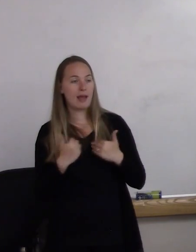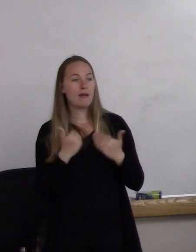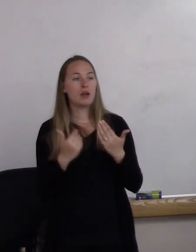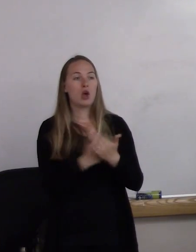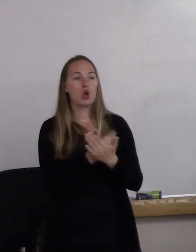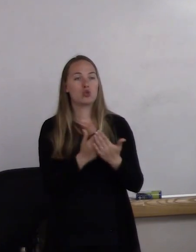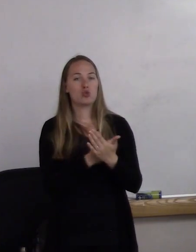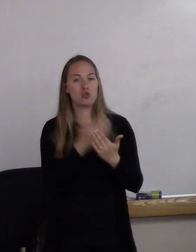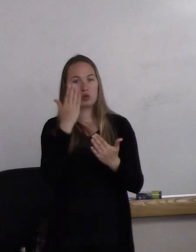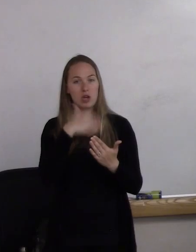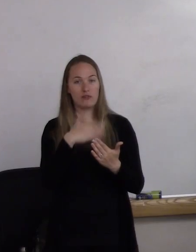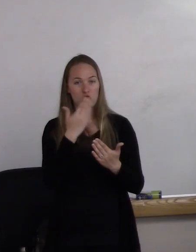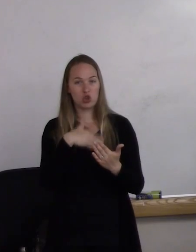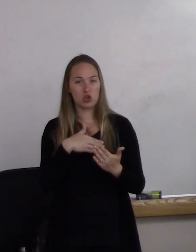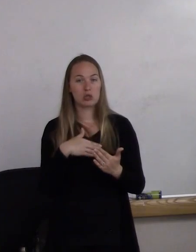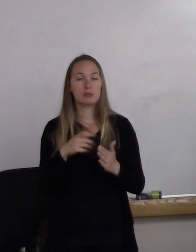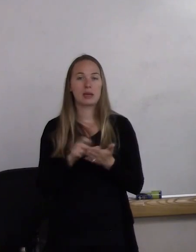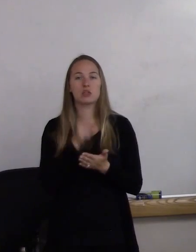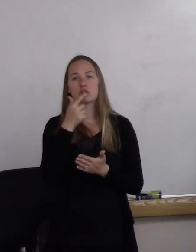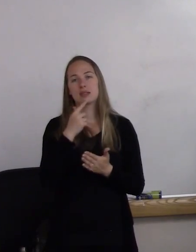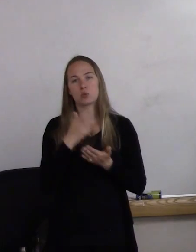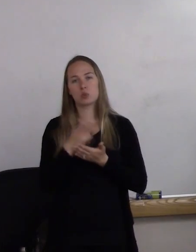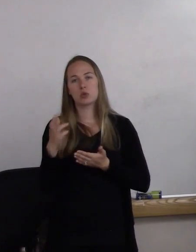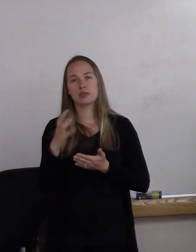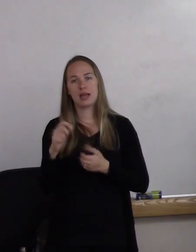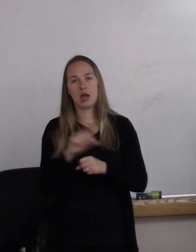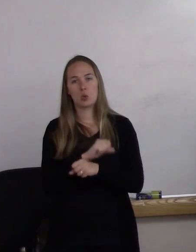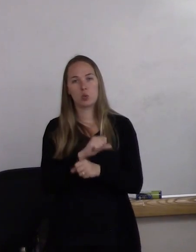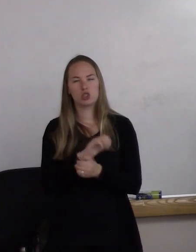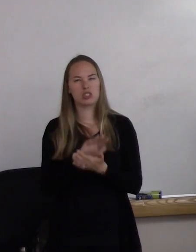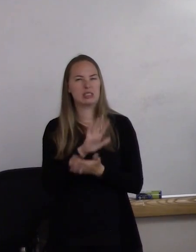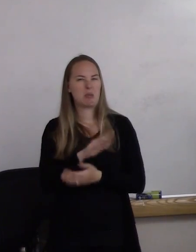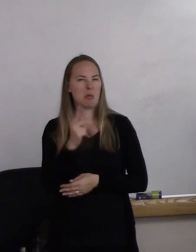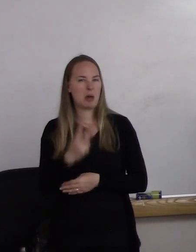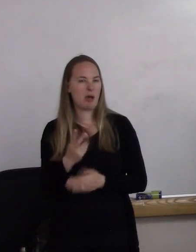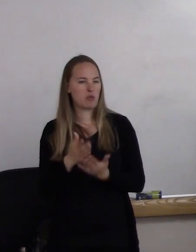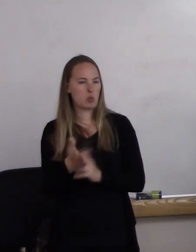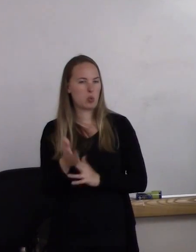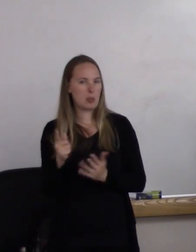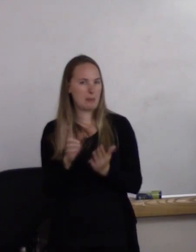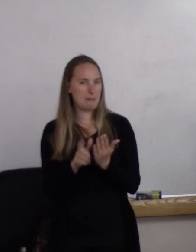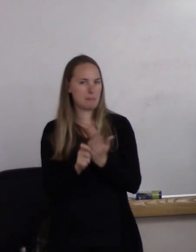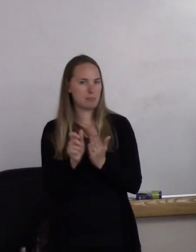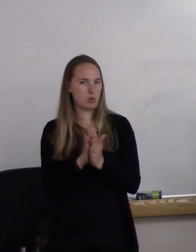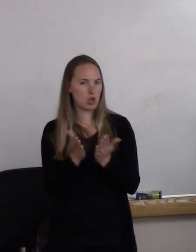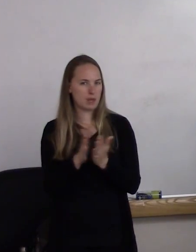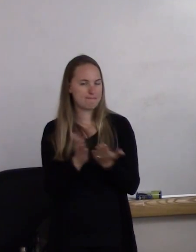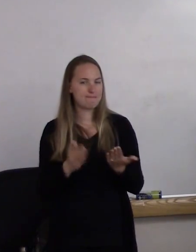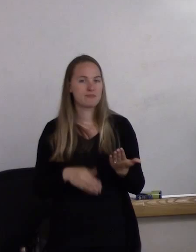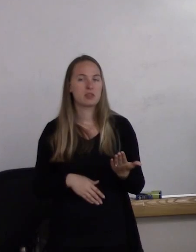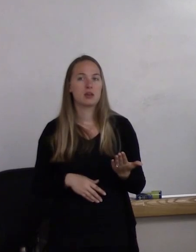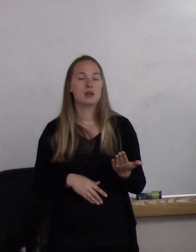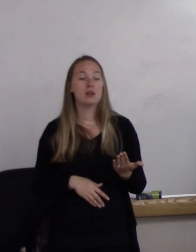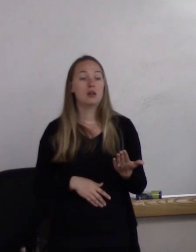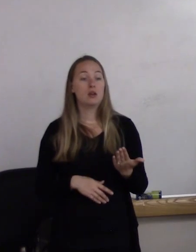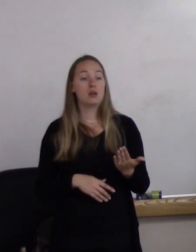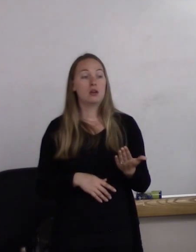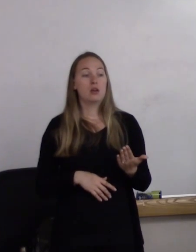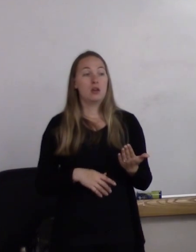and it says "Resources and Worksheets." And again, I said on the first page of this